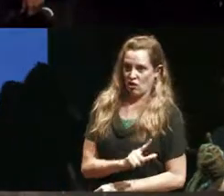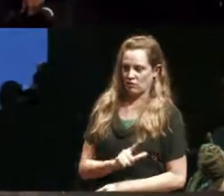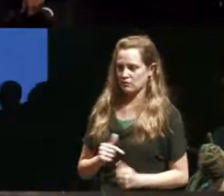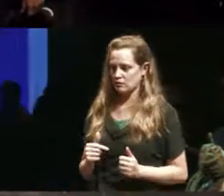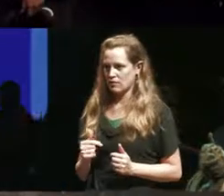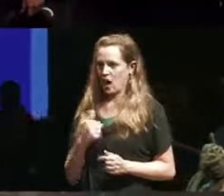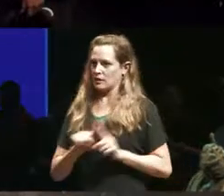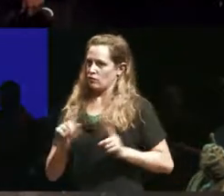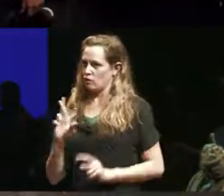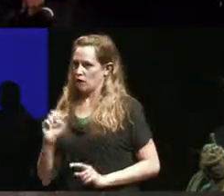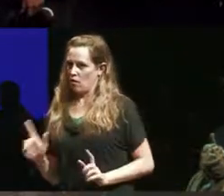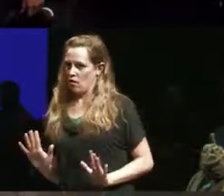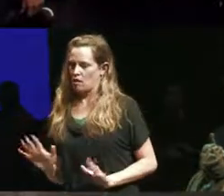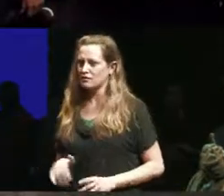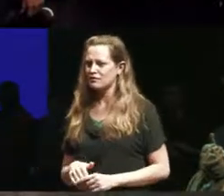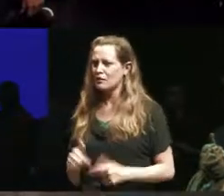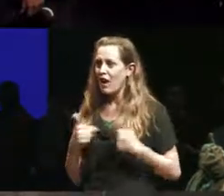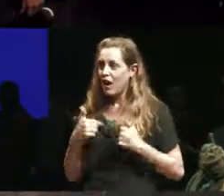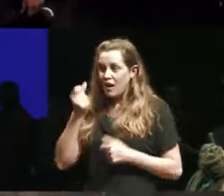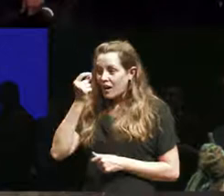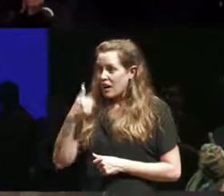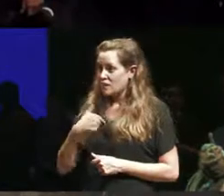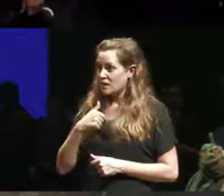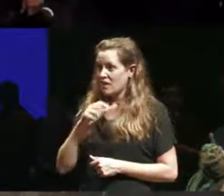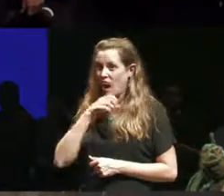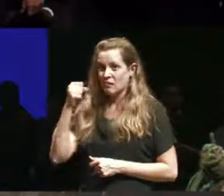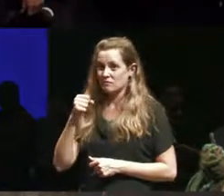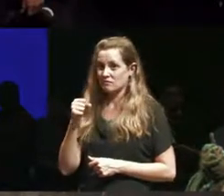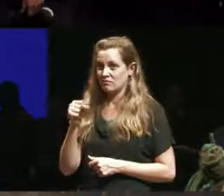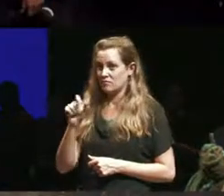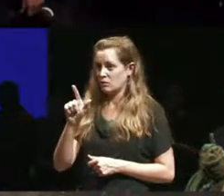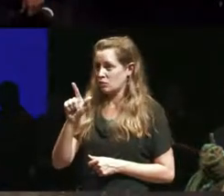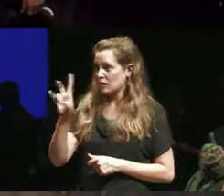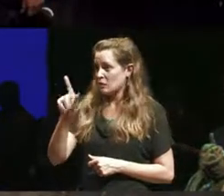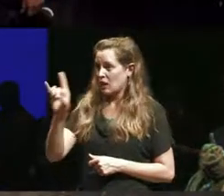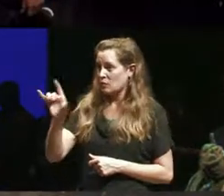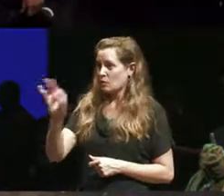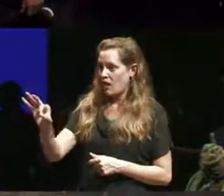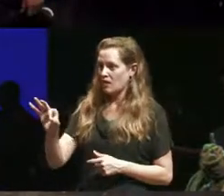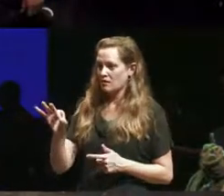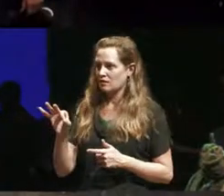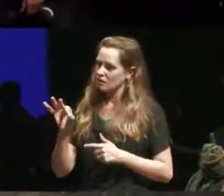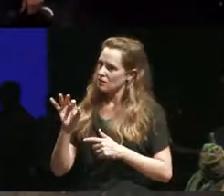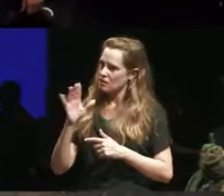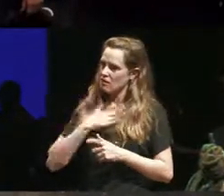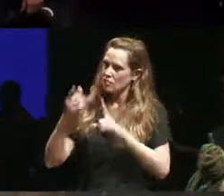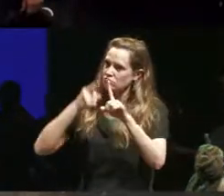and I was older at the time I was already um late twenties and intentionally doing this to share it with a disability rights committed my